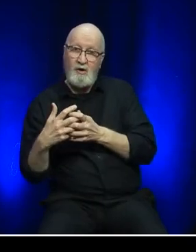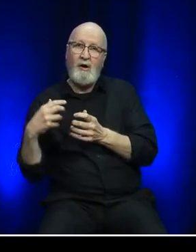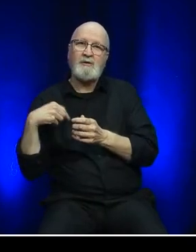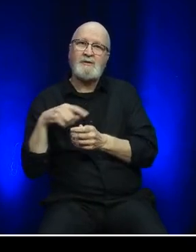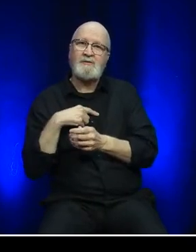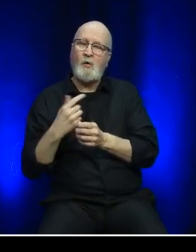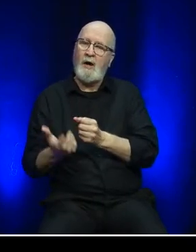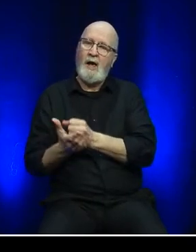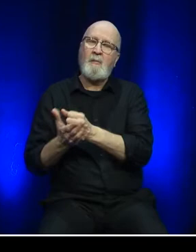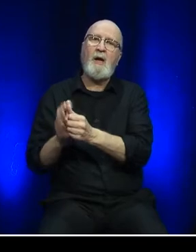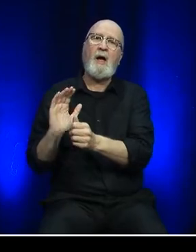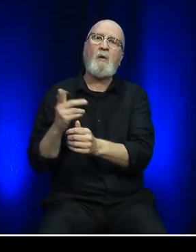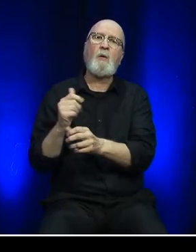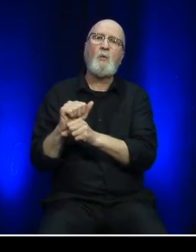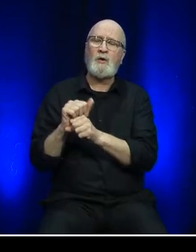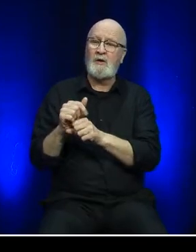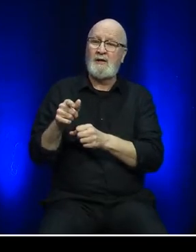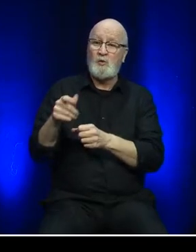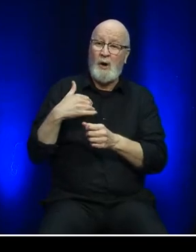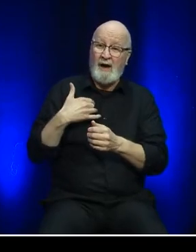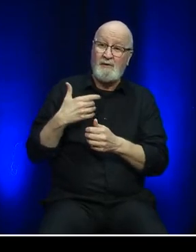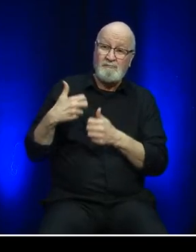of our workforce in dealing with difficult challenges.